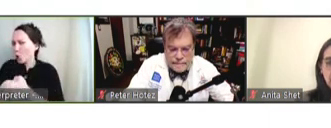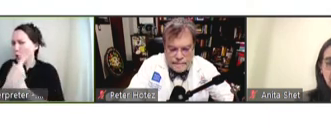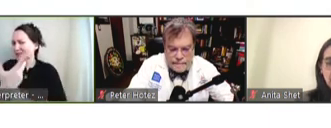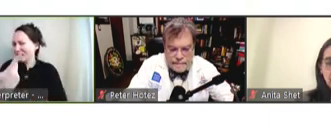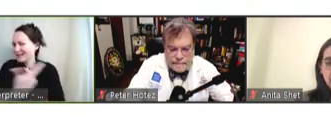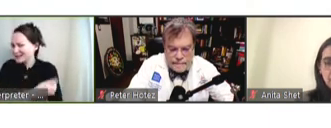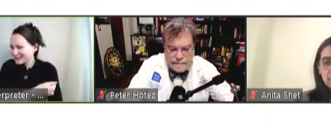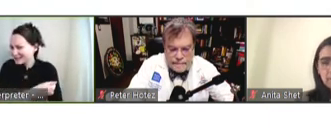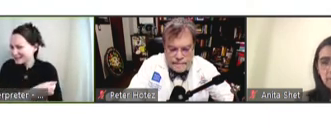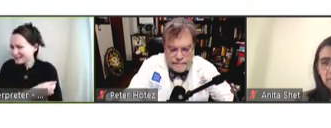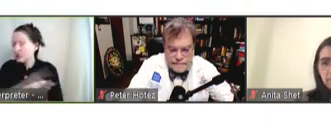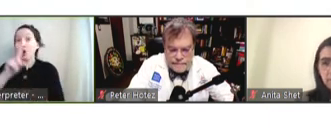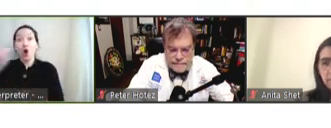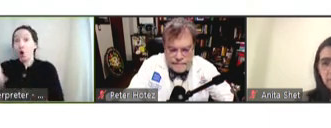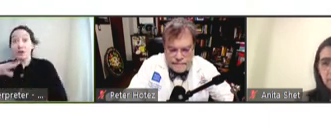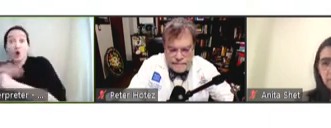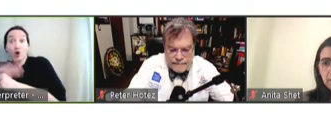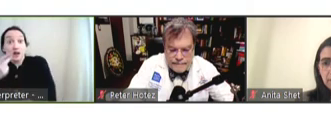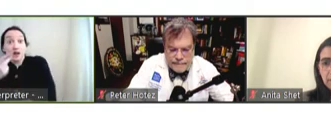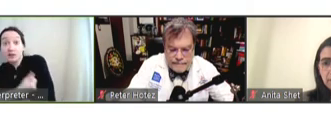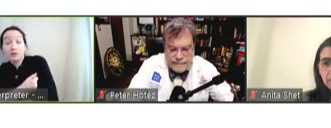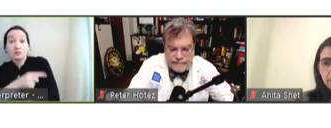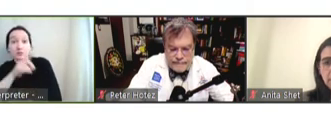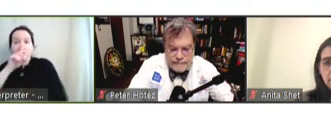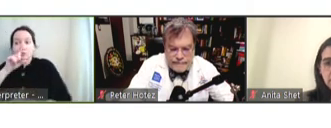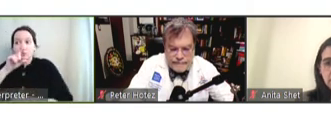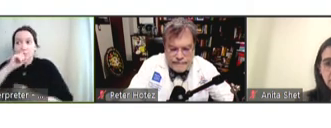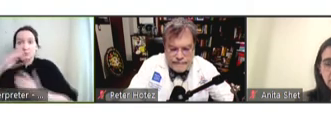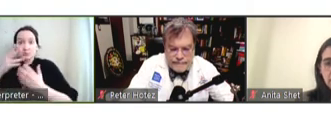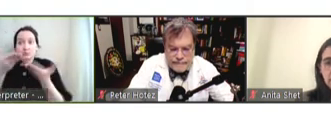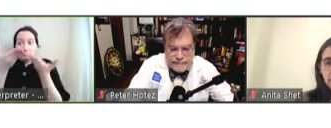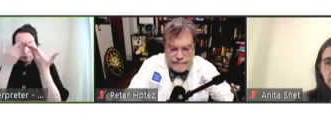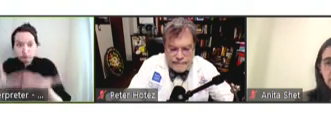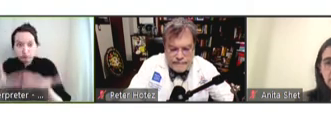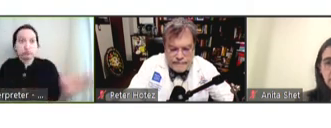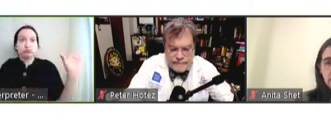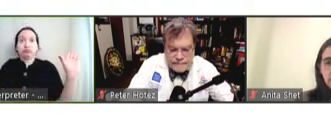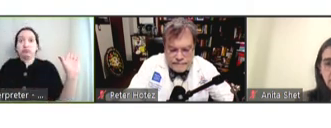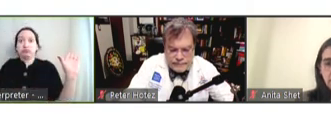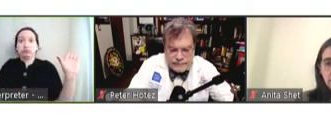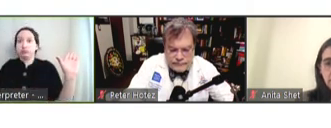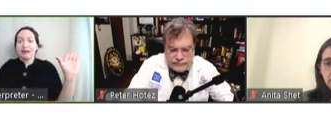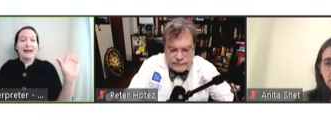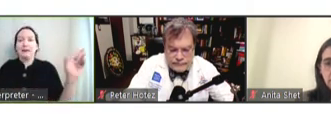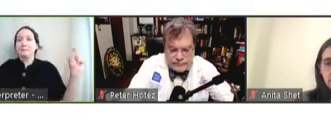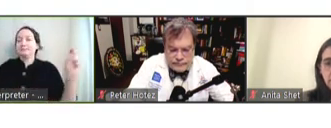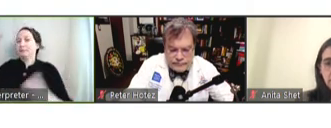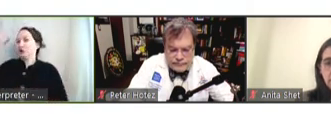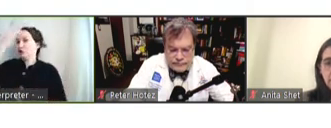just COVID vaccines, or is this really across the board for any of the smart health cards or